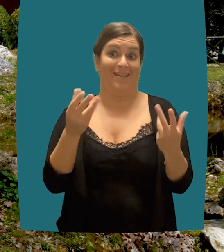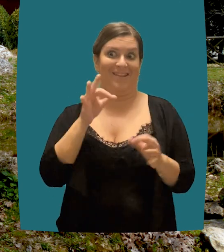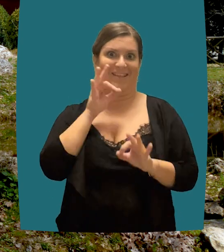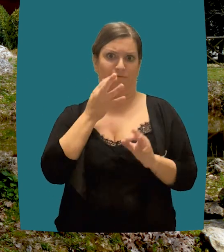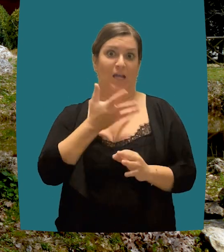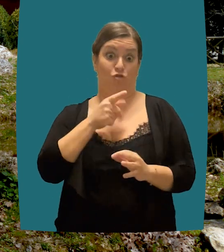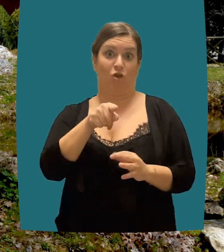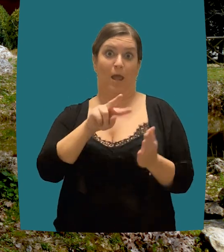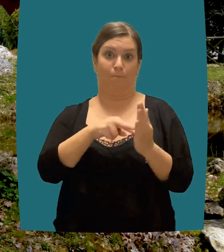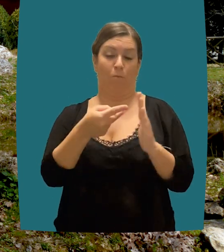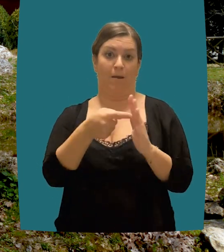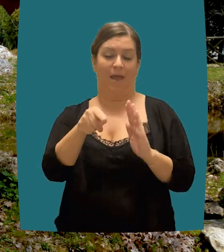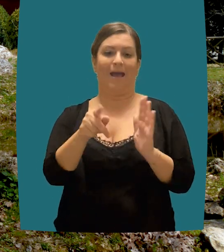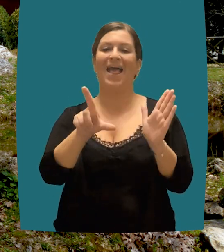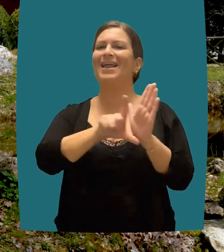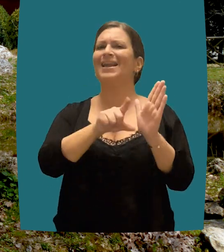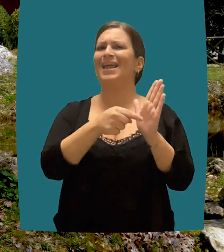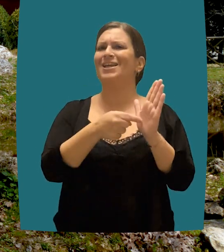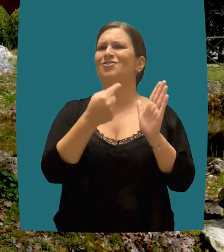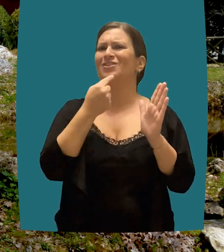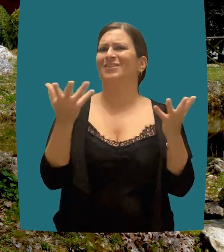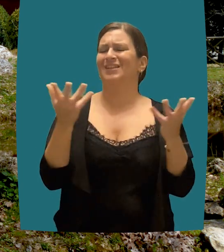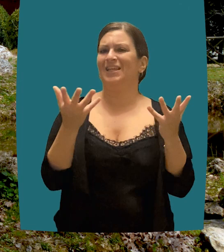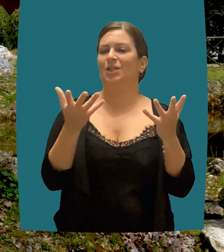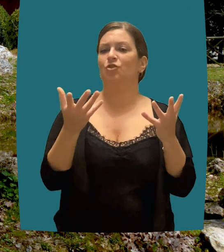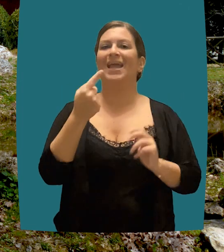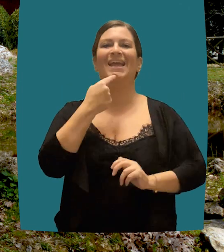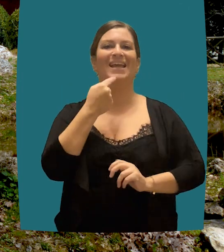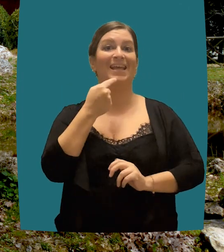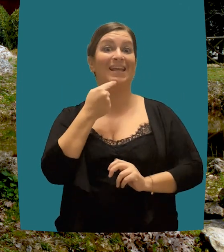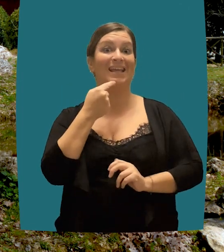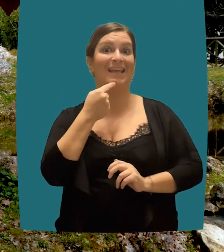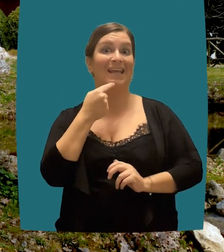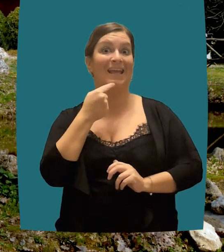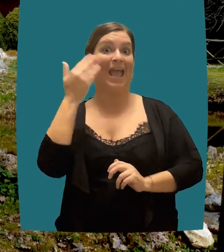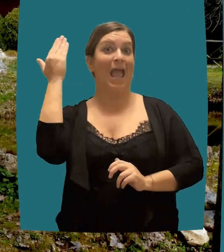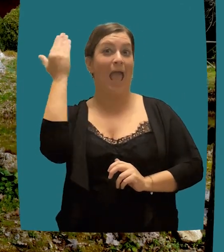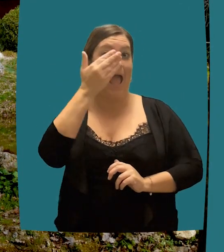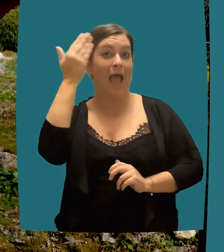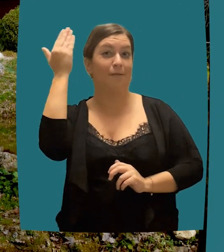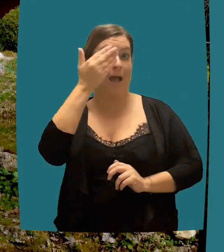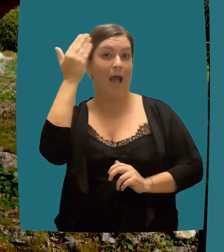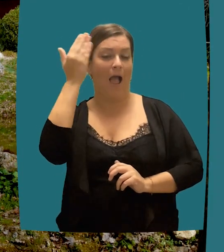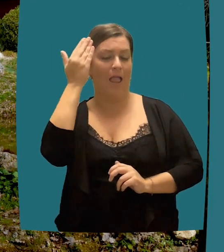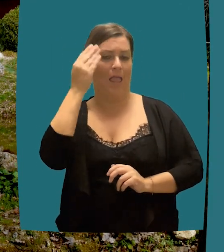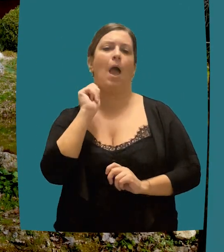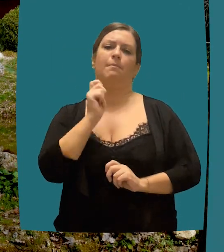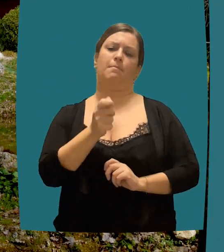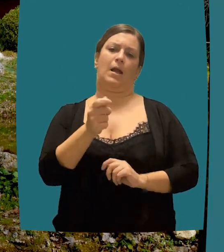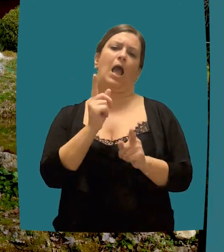"polluter pays" principle, is in practice very difficult to achieve because of the difficulty in quantifying the exact extent